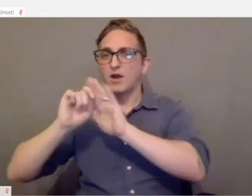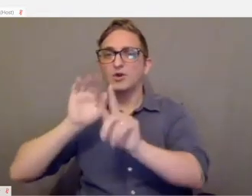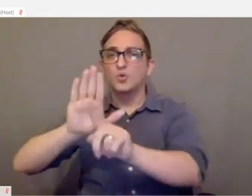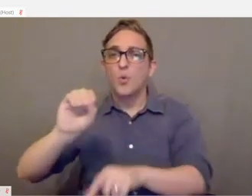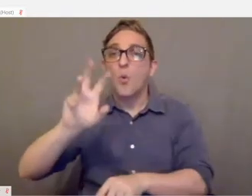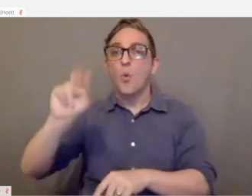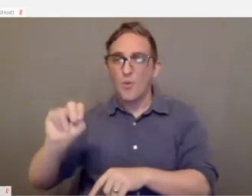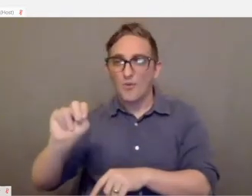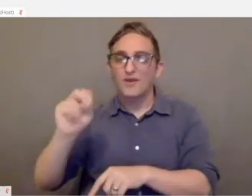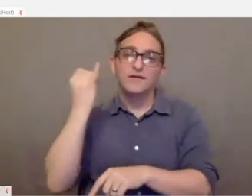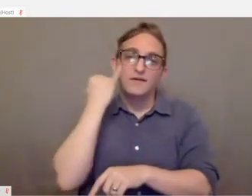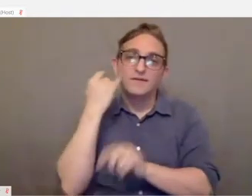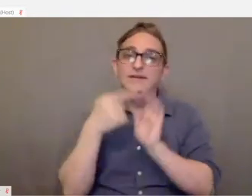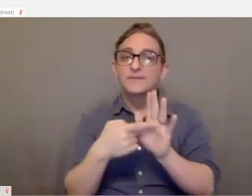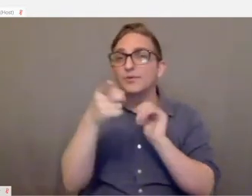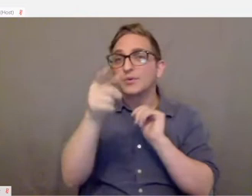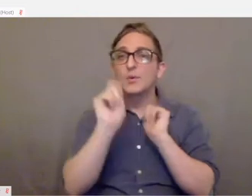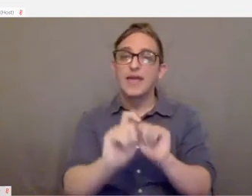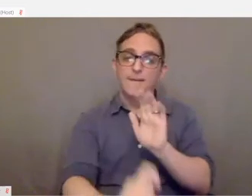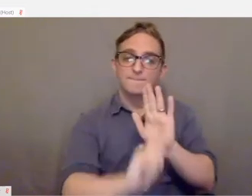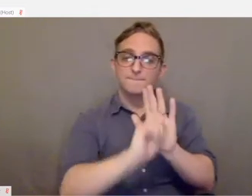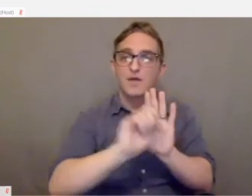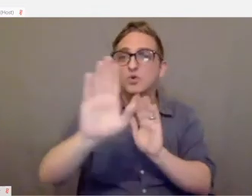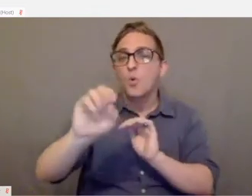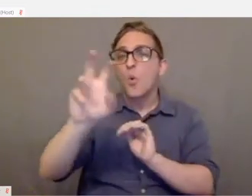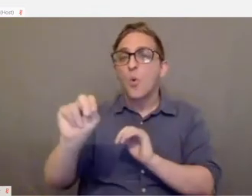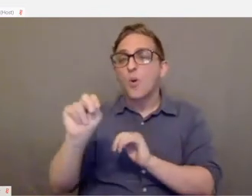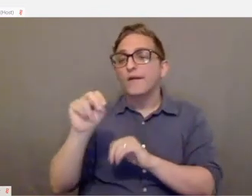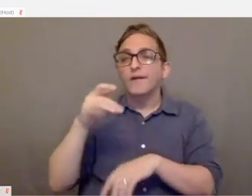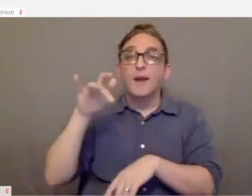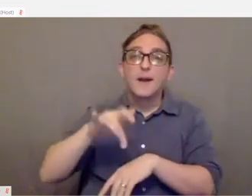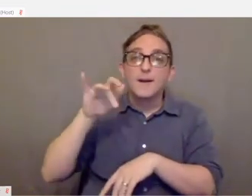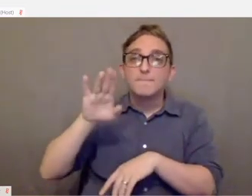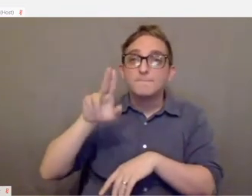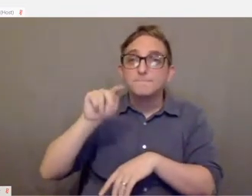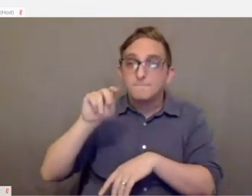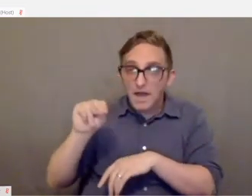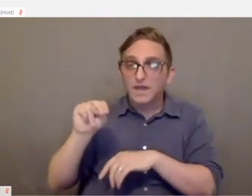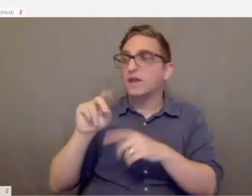You'd be able to plug in your own simple button switch or a grasp switch, a lever switch,